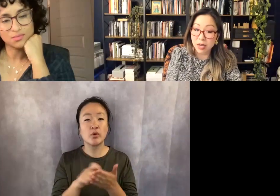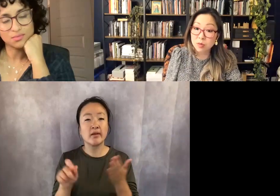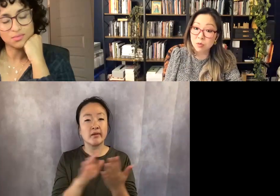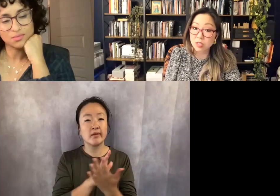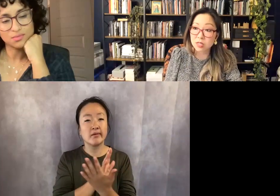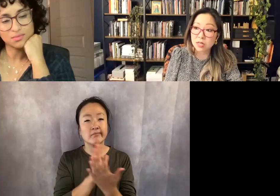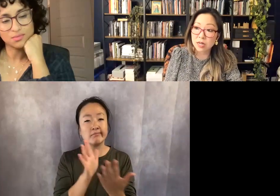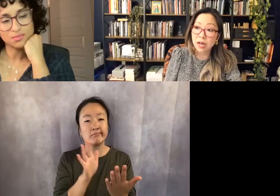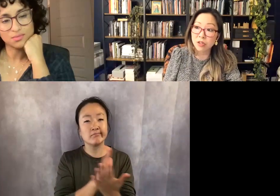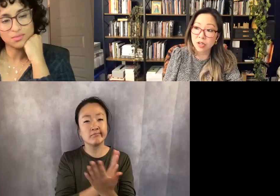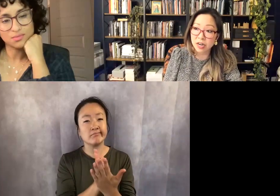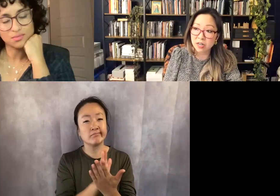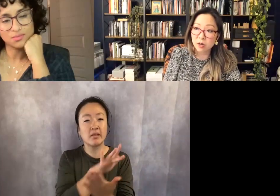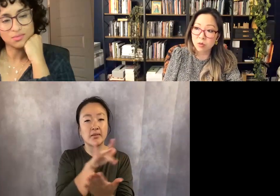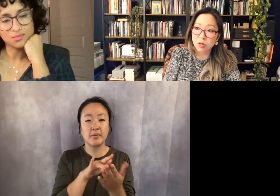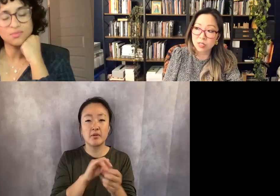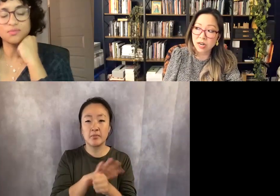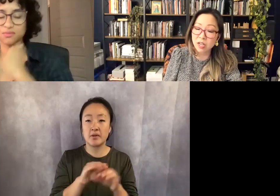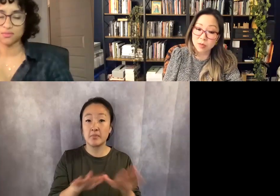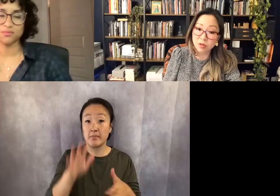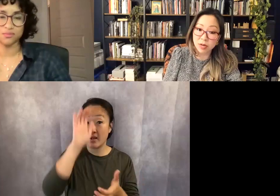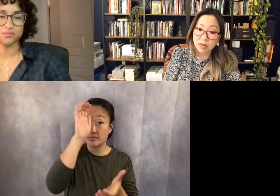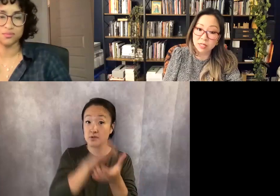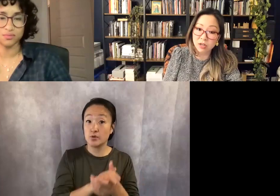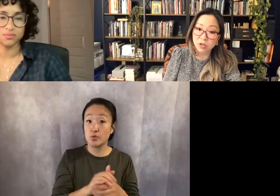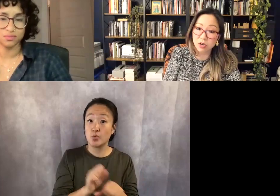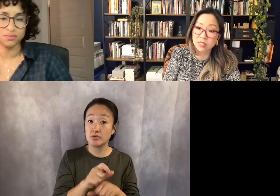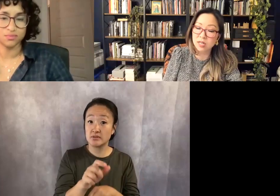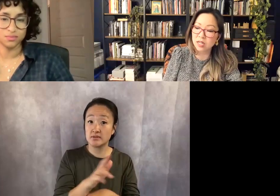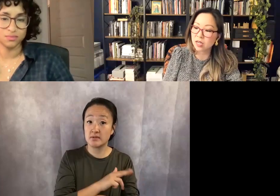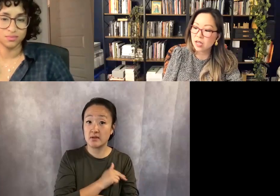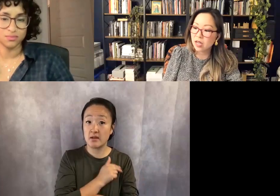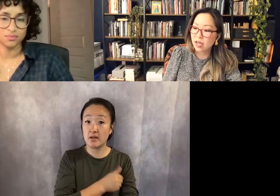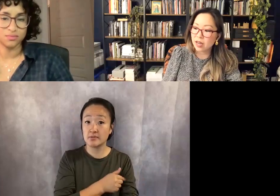my husband works in healthcare, and he works at a hospital right outside of New York City,